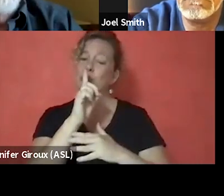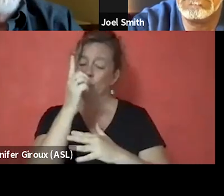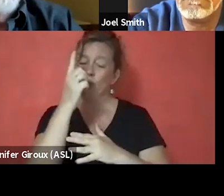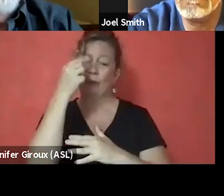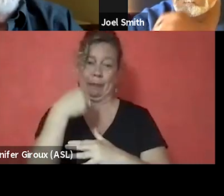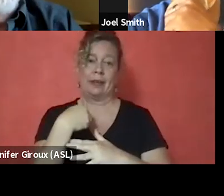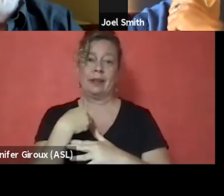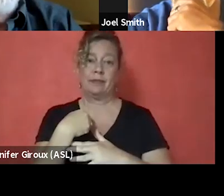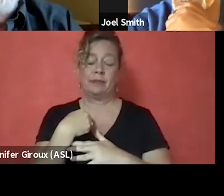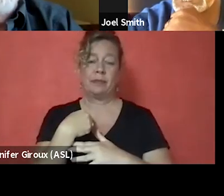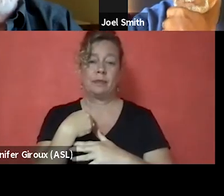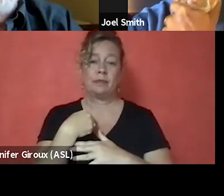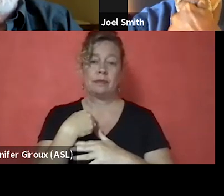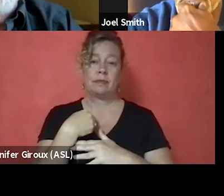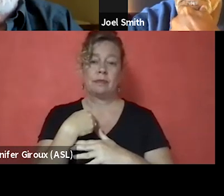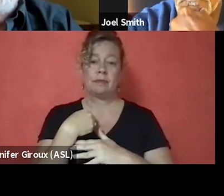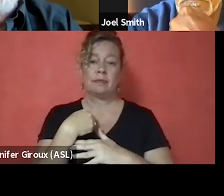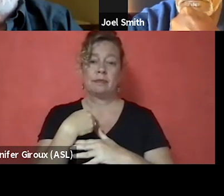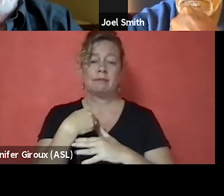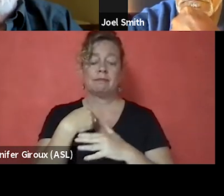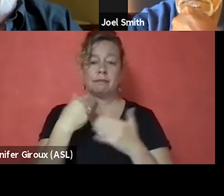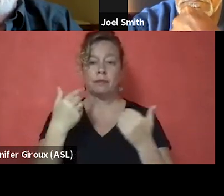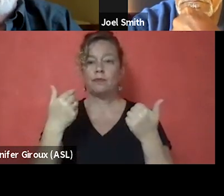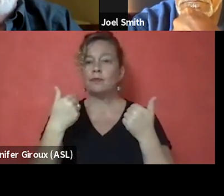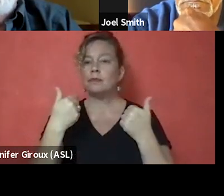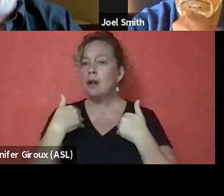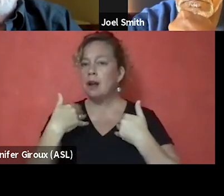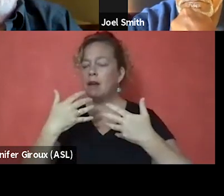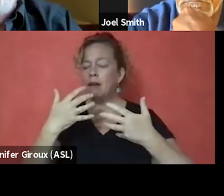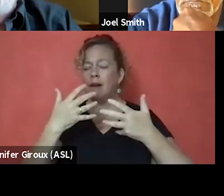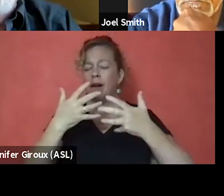And I had all kinds of stigma.